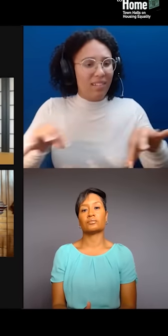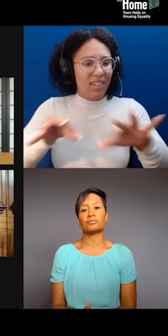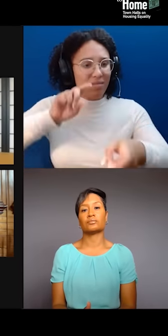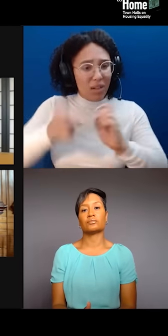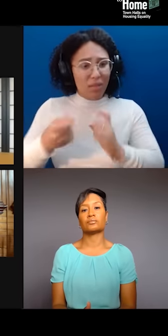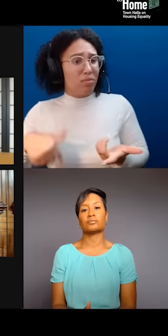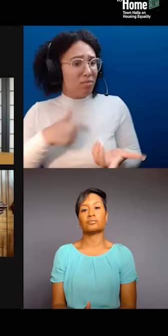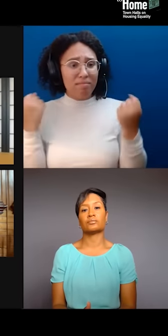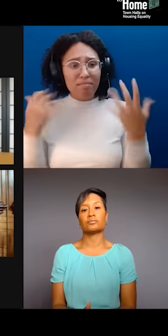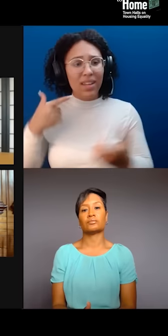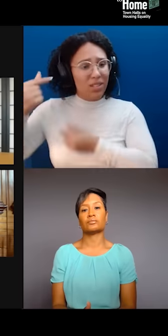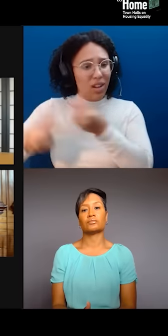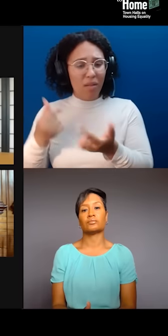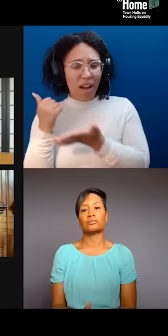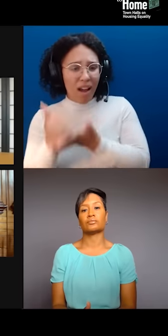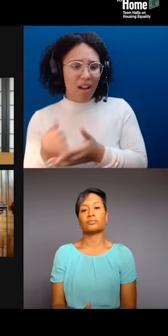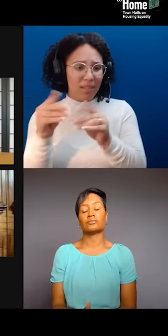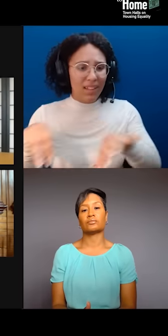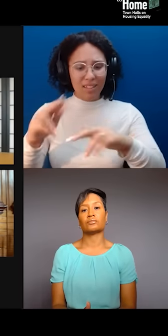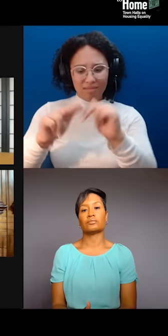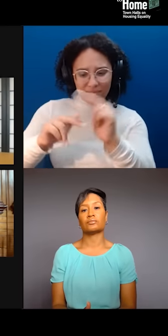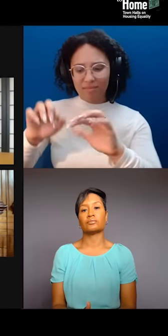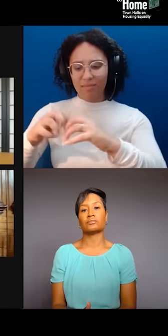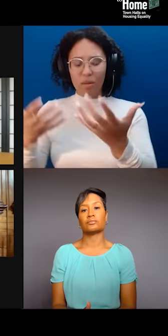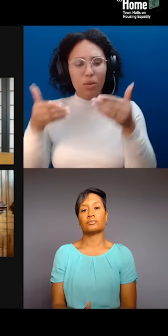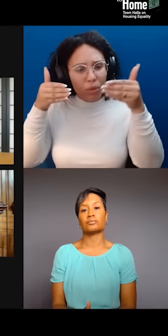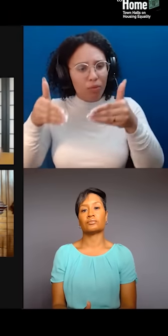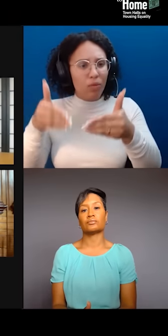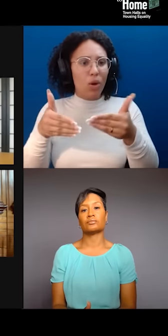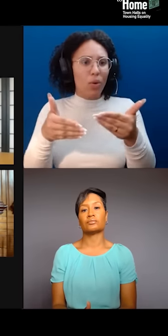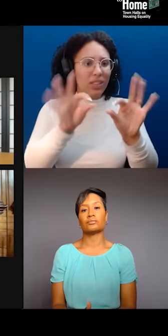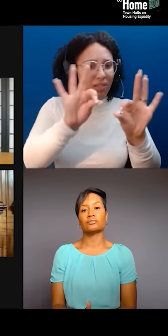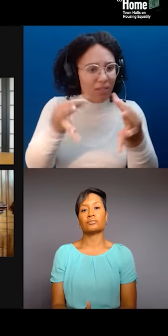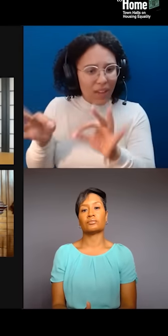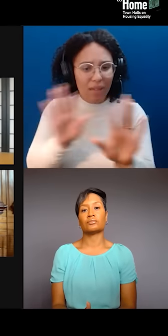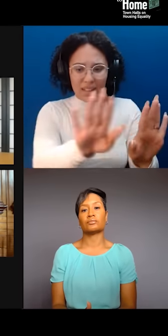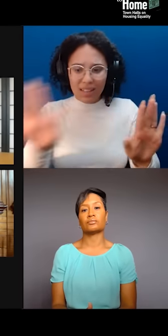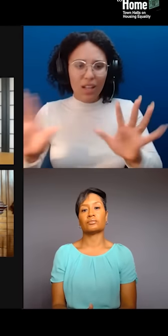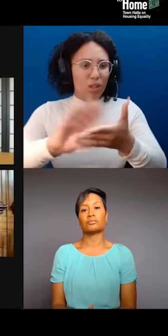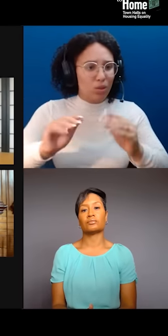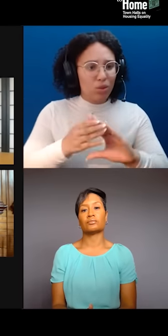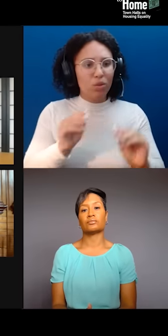through centering family stories, family videos, by centering New York City as a character of herself